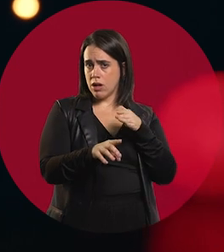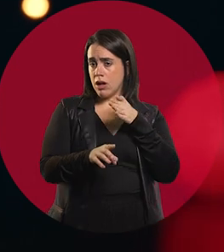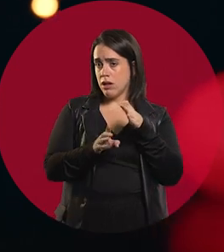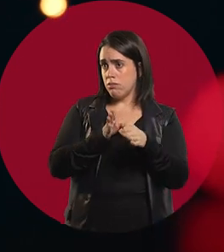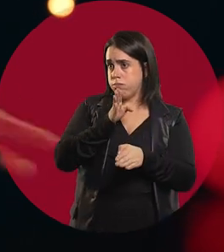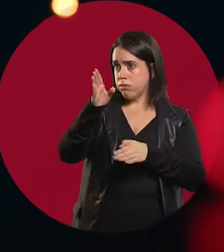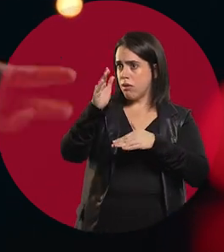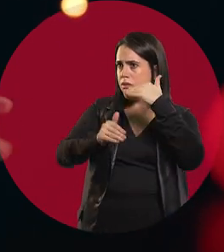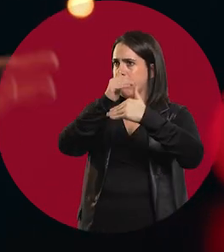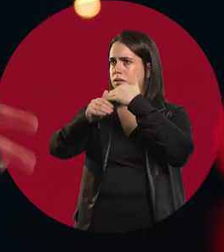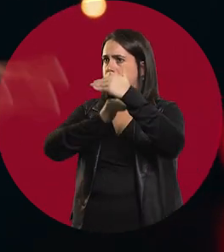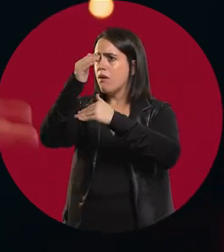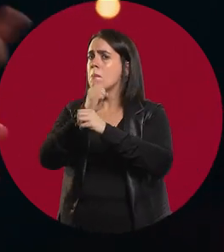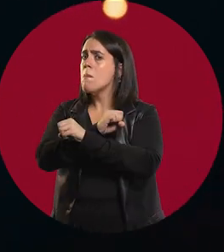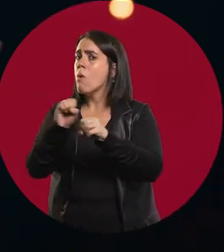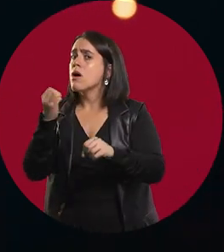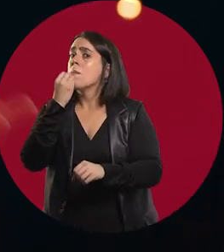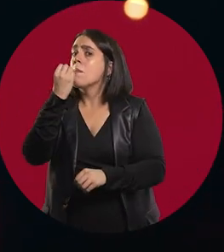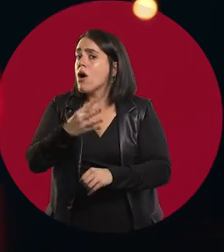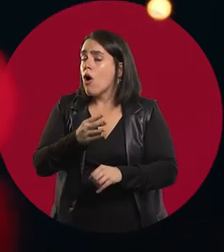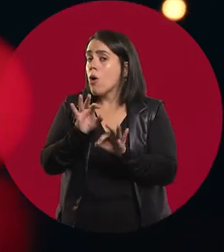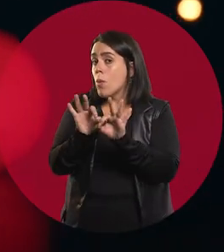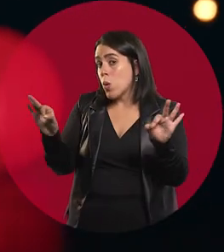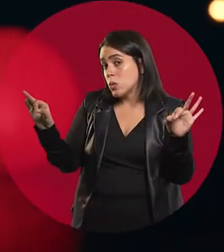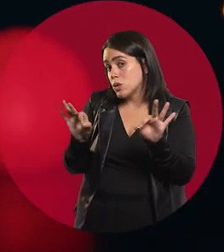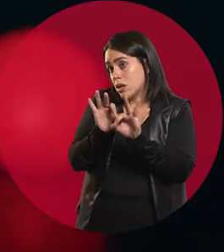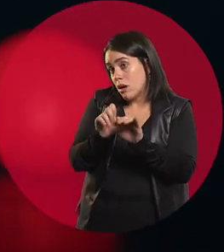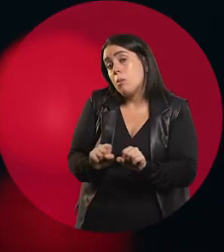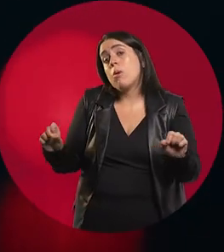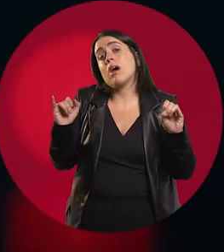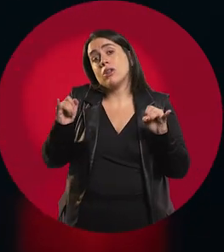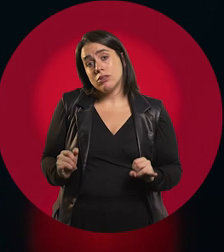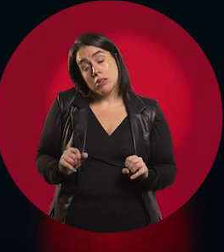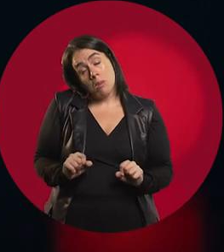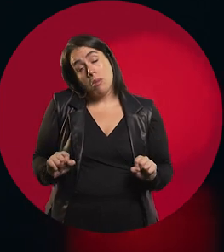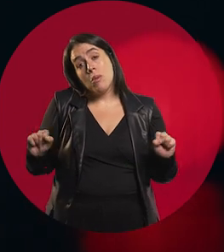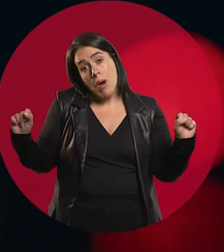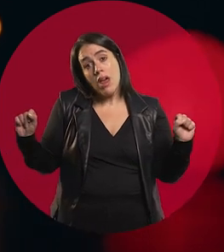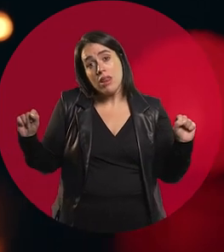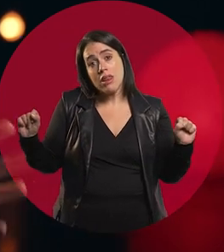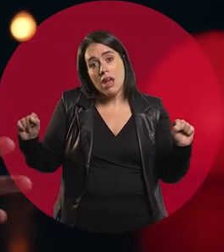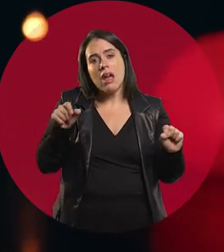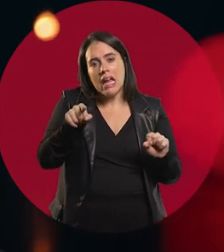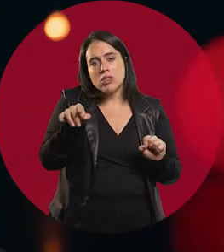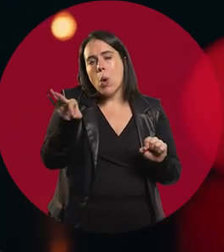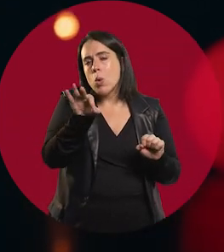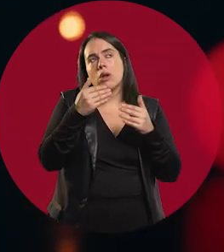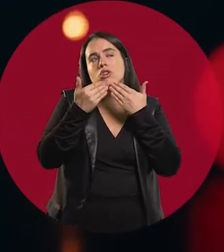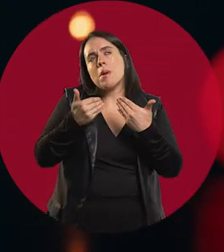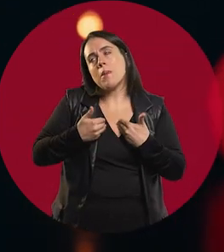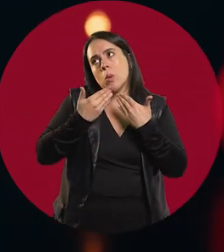couldn't I do many more things in music and improve in many aspects? Well, it may be so. That is the only question I ask myself.